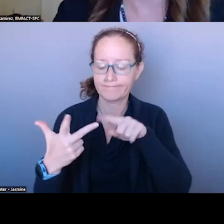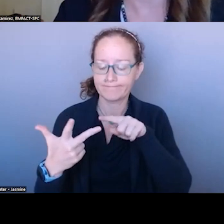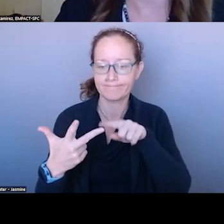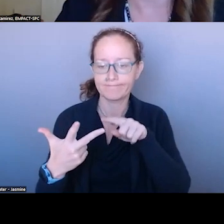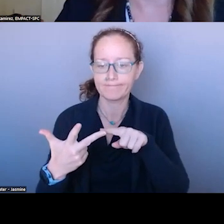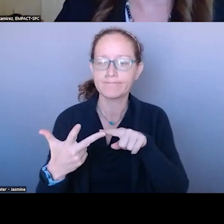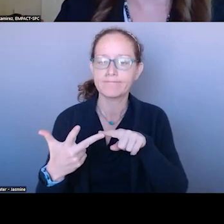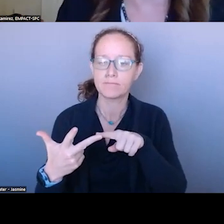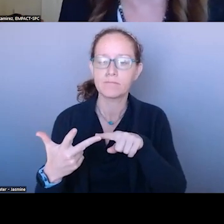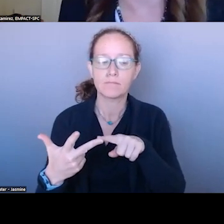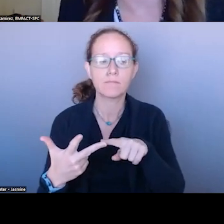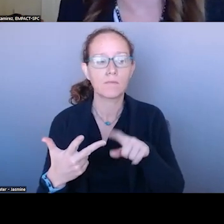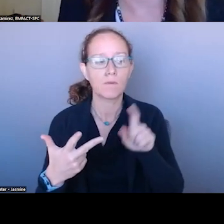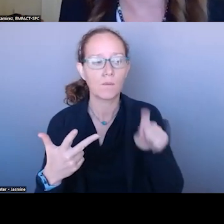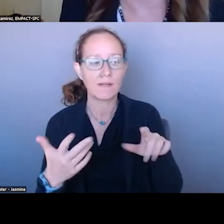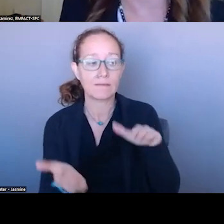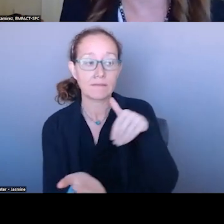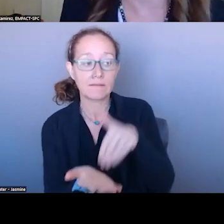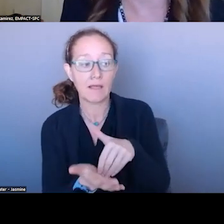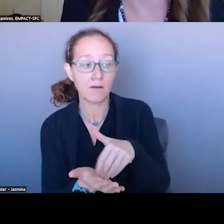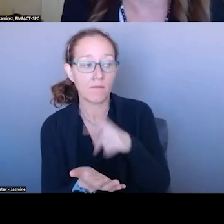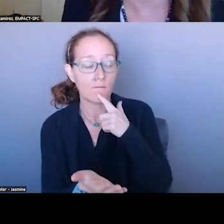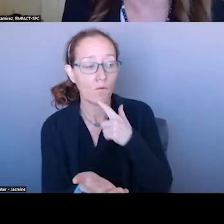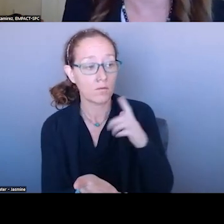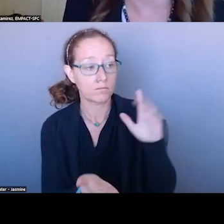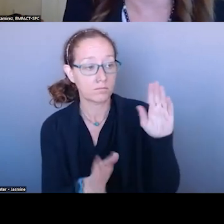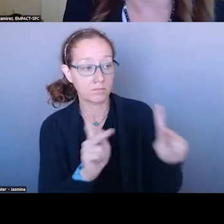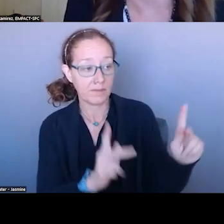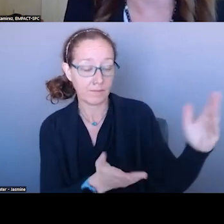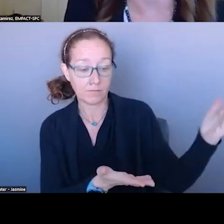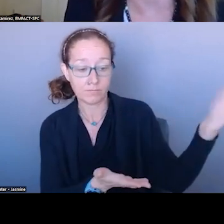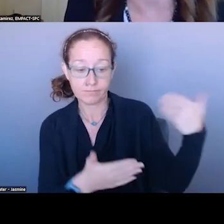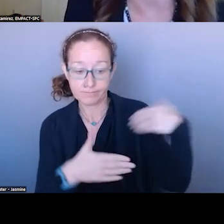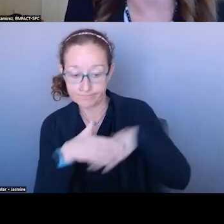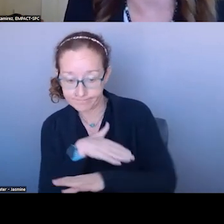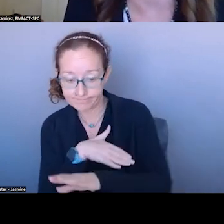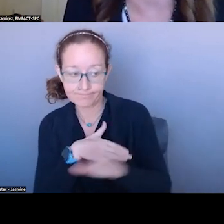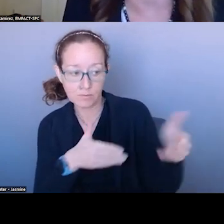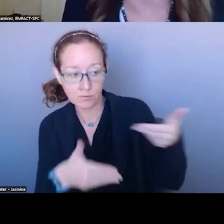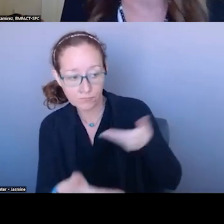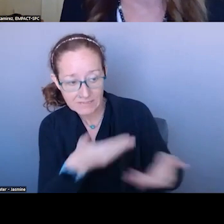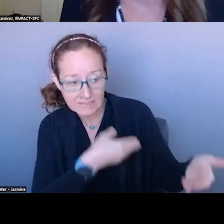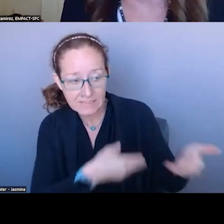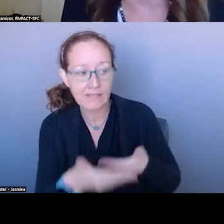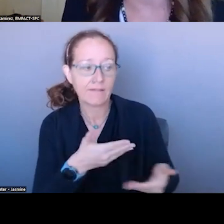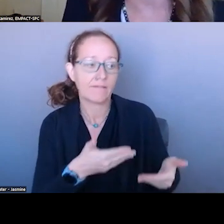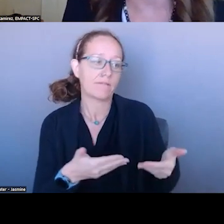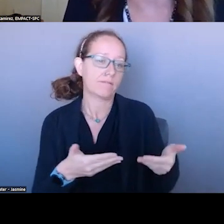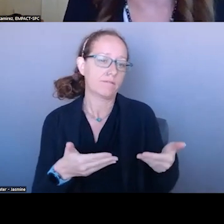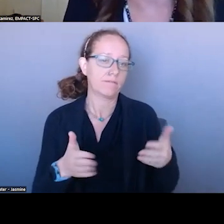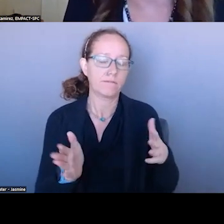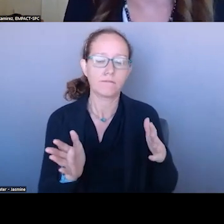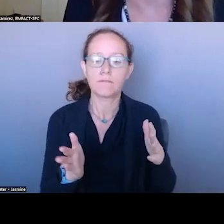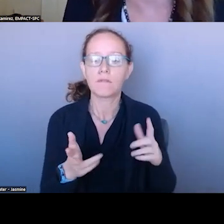CENTERS AND THE MINIMUM EXPECTATION IS THEY SHOULD BE ABLE TO ACCEPT ALL REFERRALS AND WALK-INS AND DROP OFFS. DOES NOT